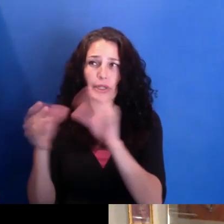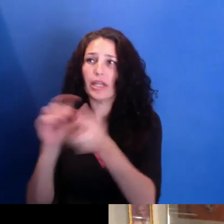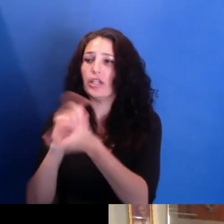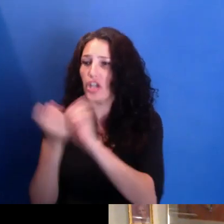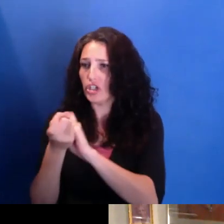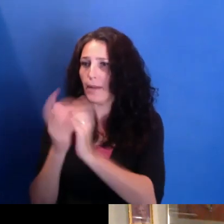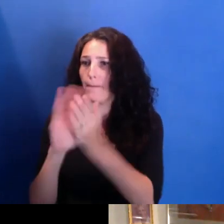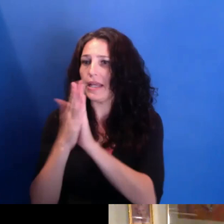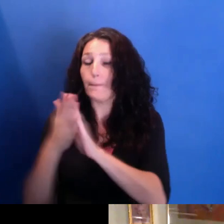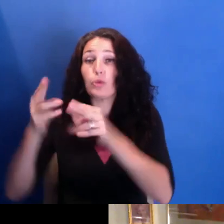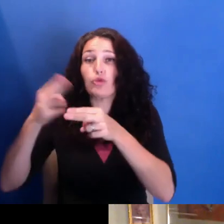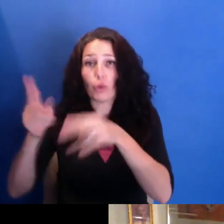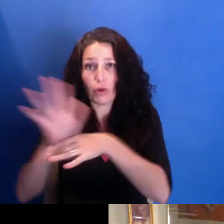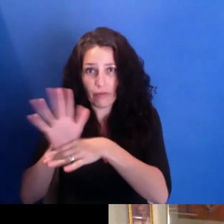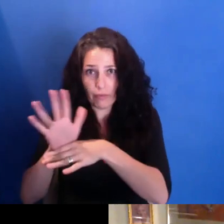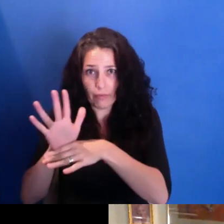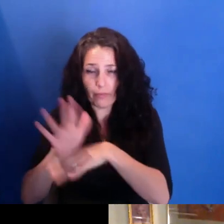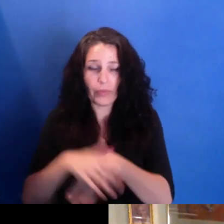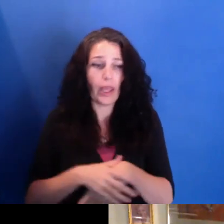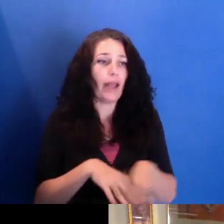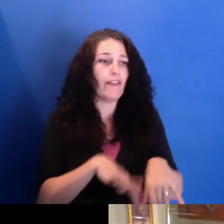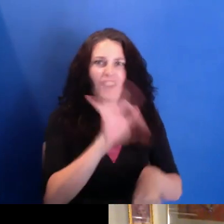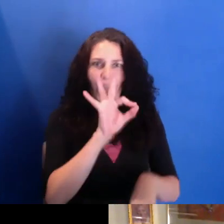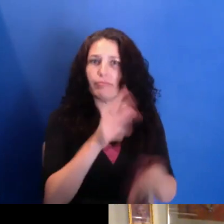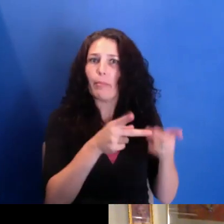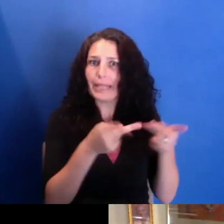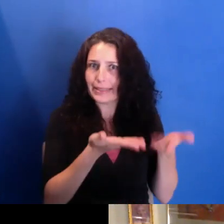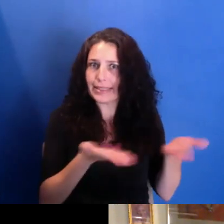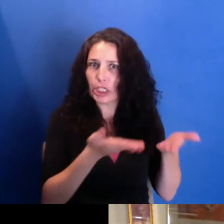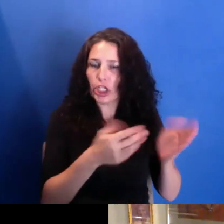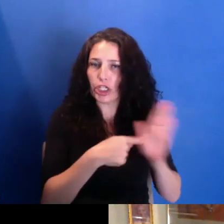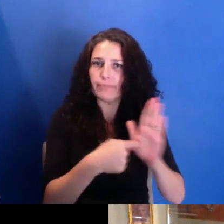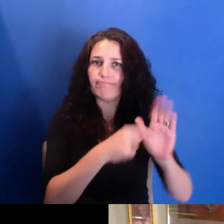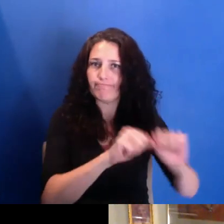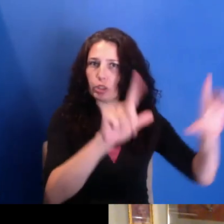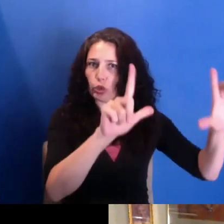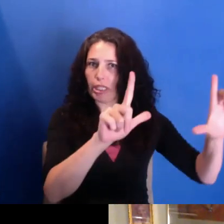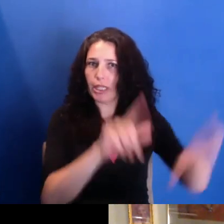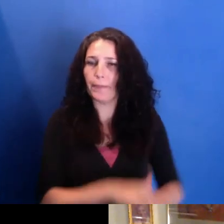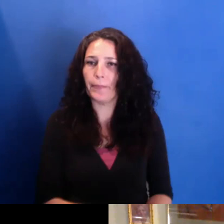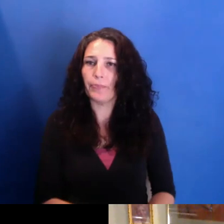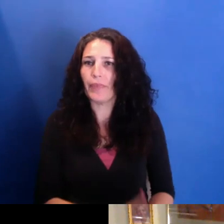to screen them and create-- just curate conversations that are connected to whatever